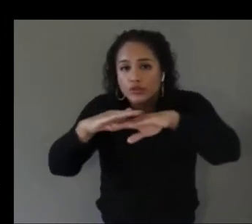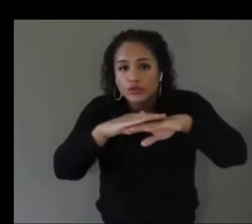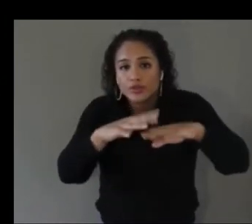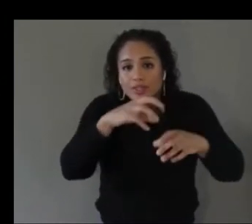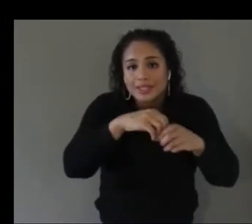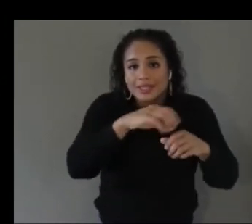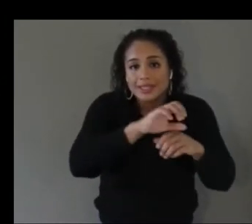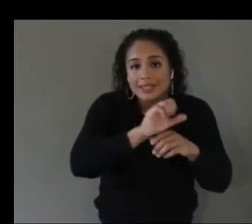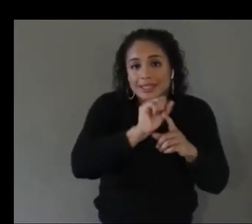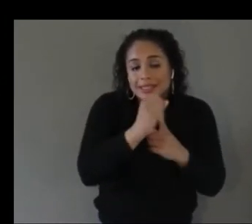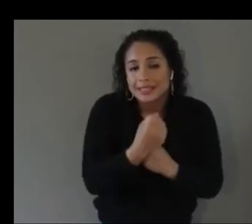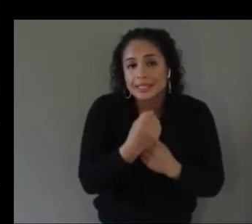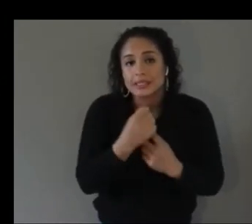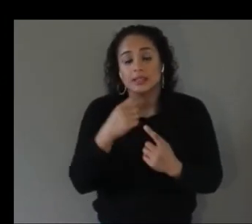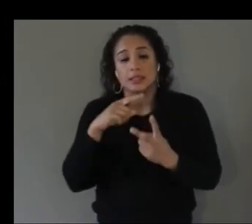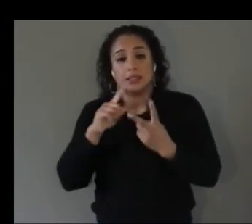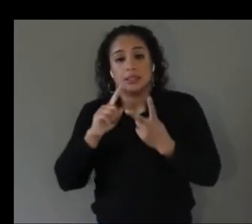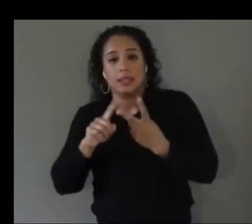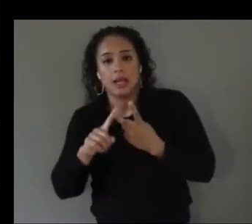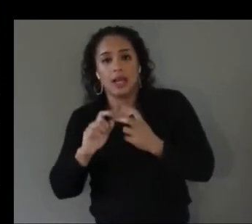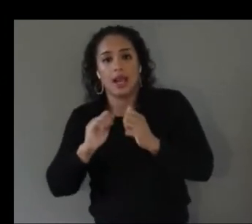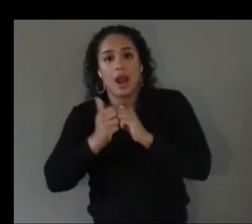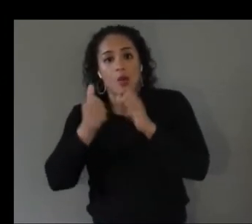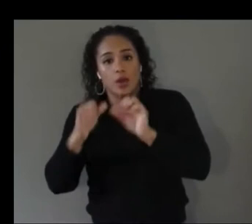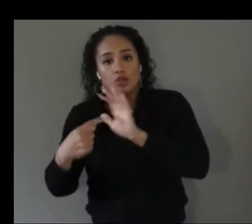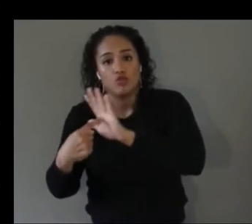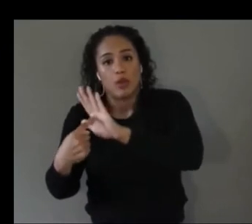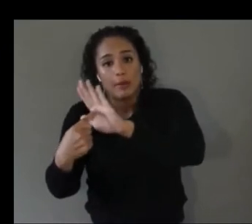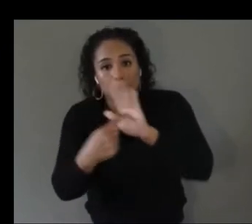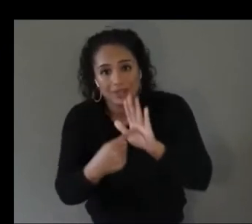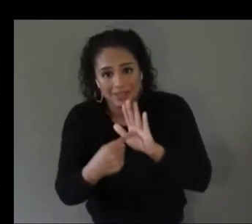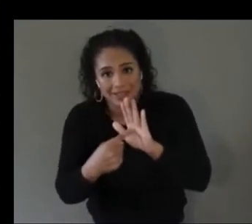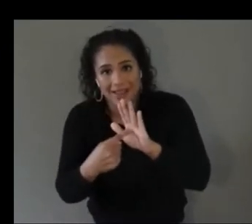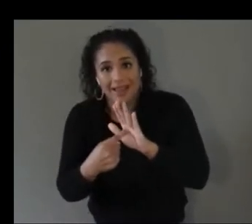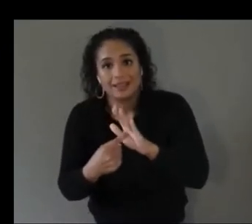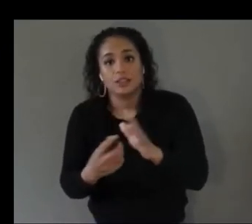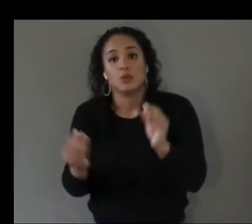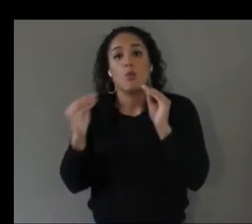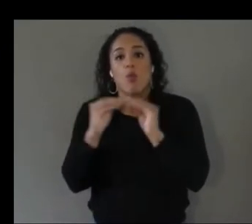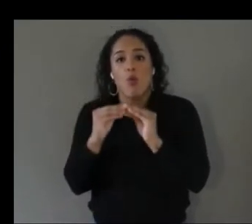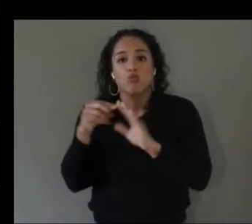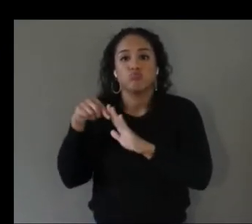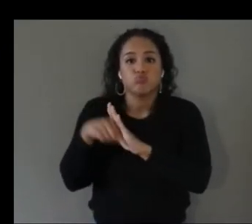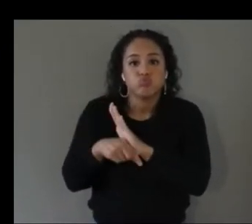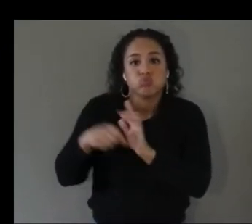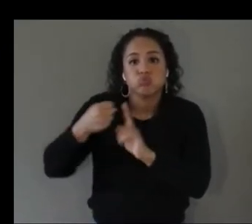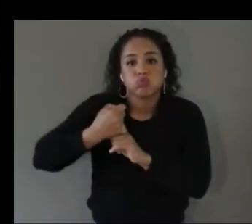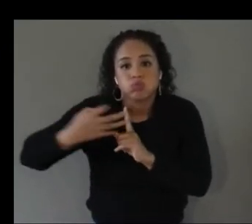the scene in more of a in more of a descriptive way so for instance um we might have a really